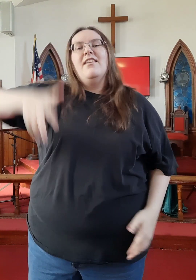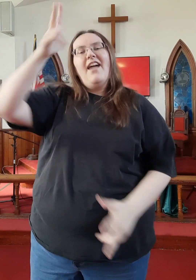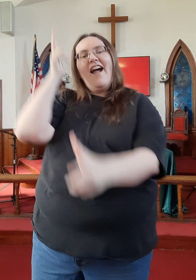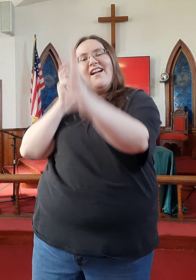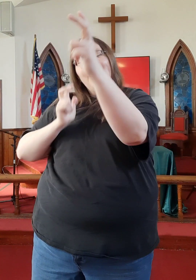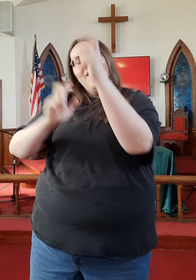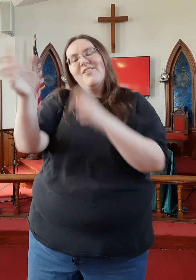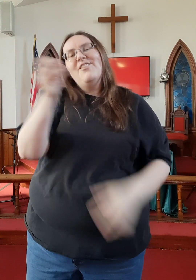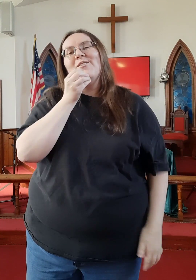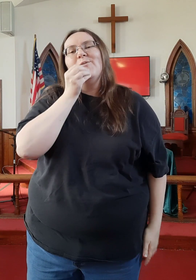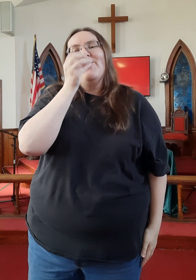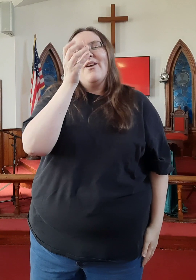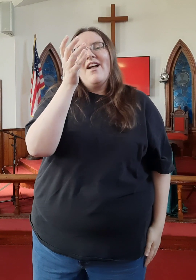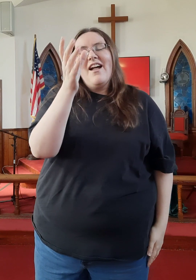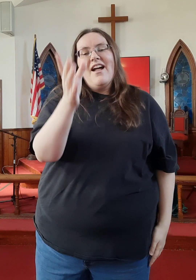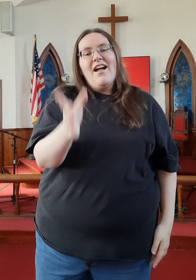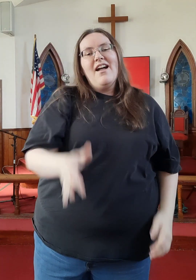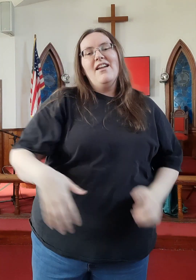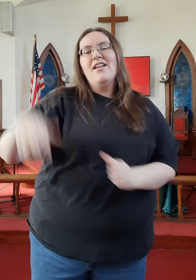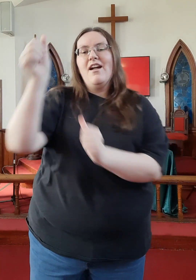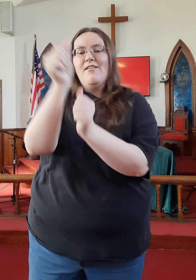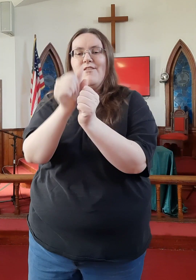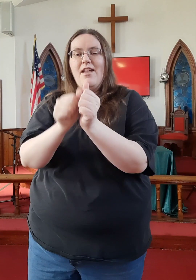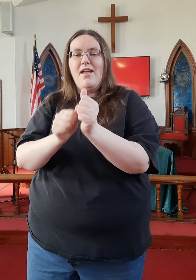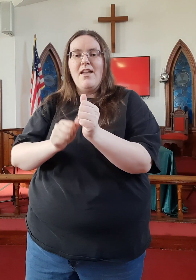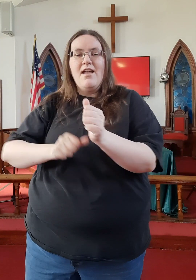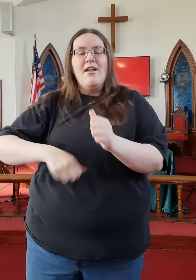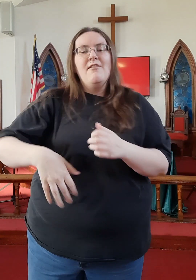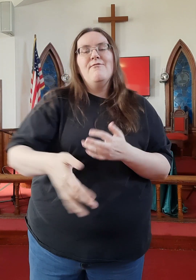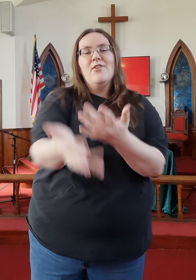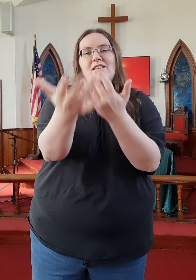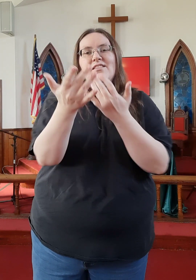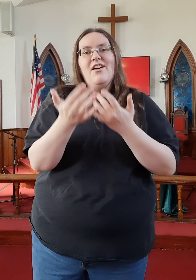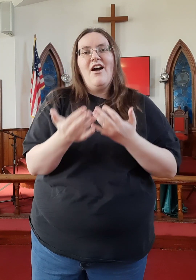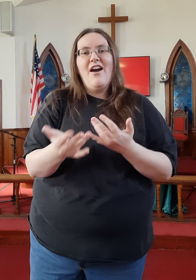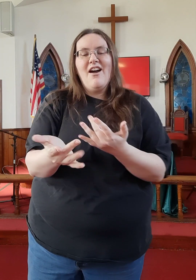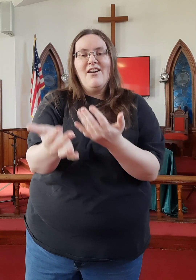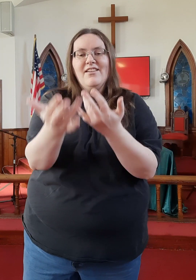And I hear the cry of every longing heart